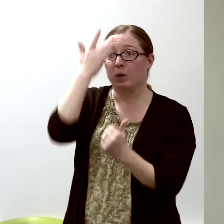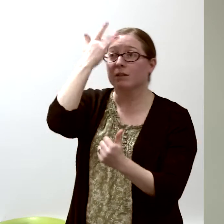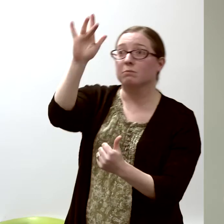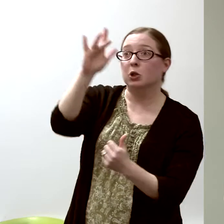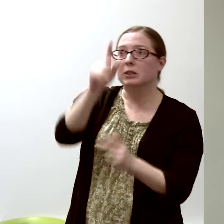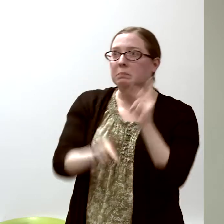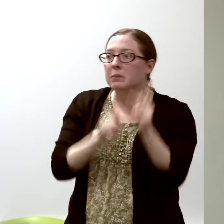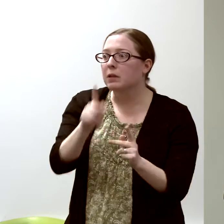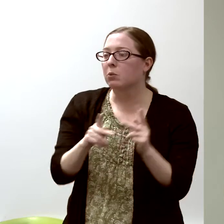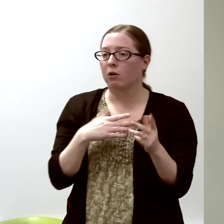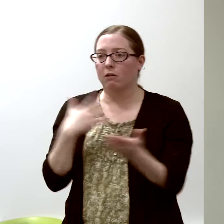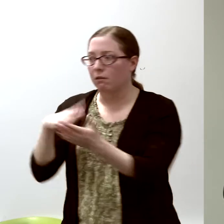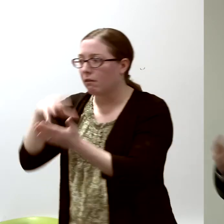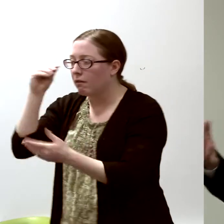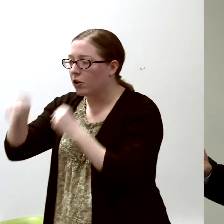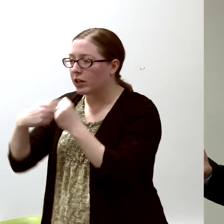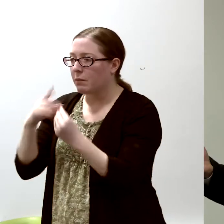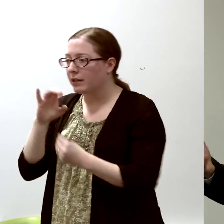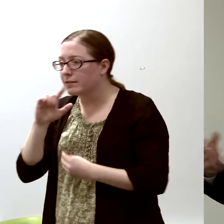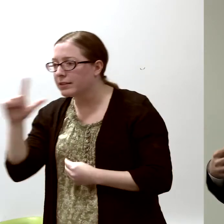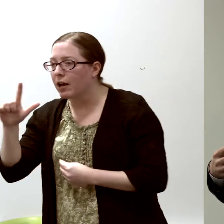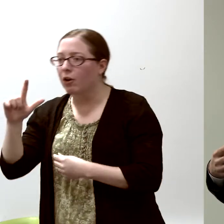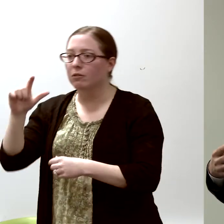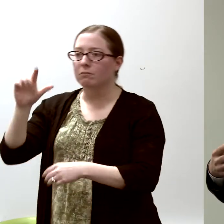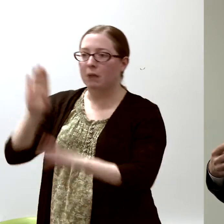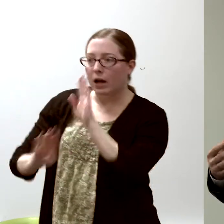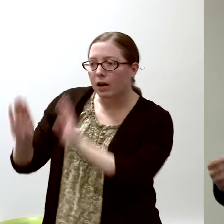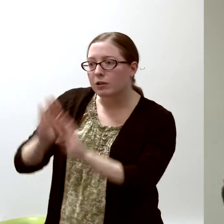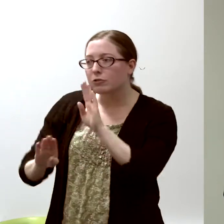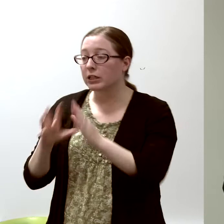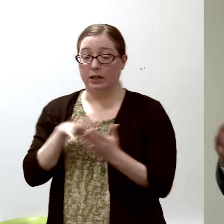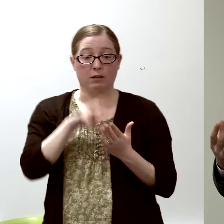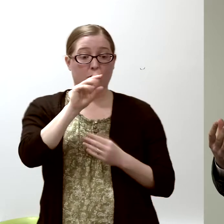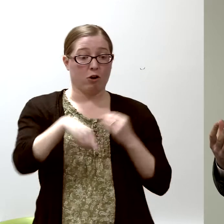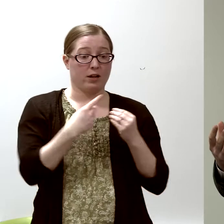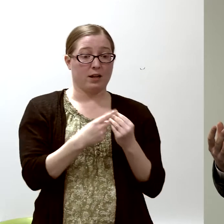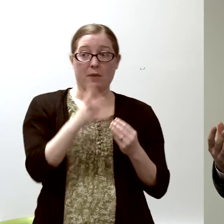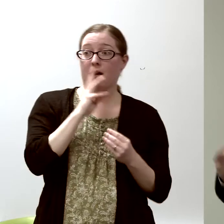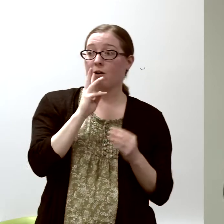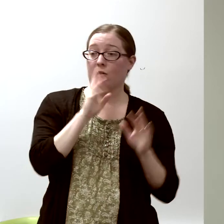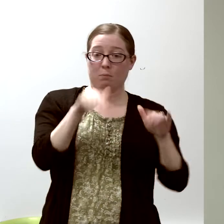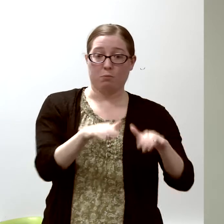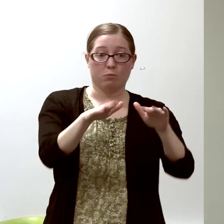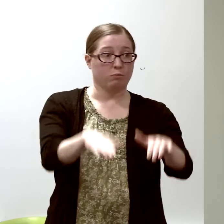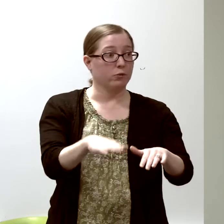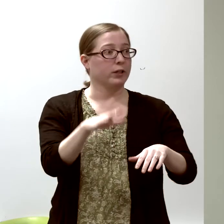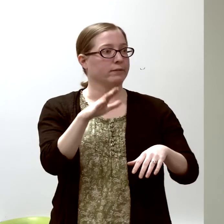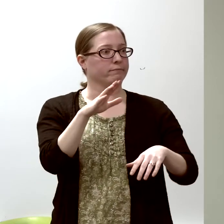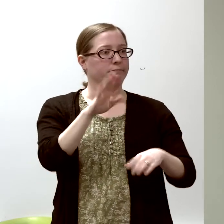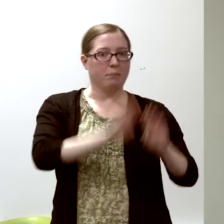thinking about marine biology, which I had no idea about.